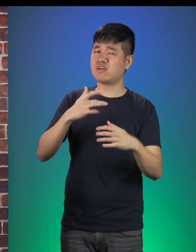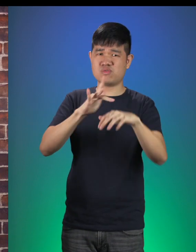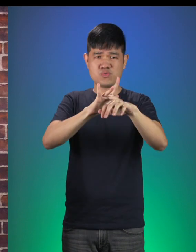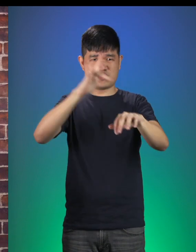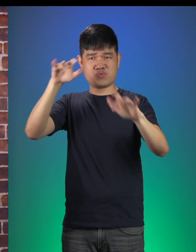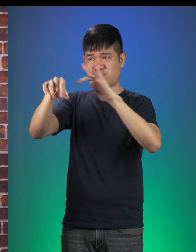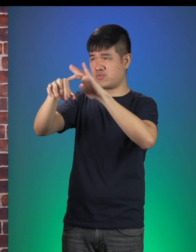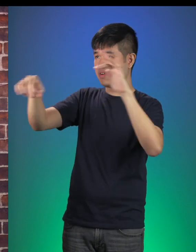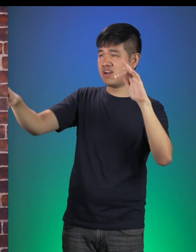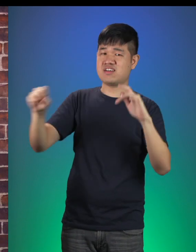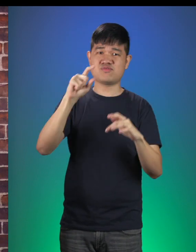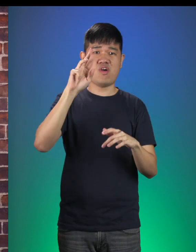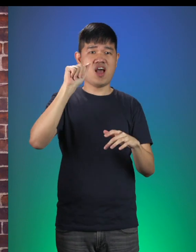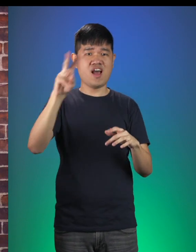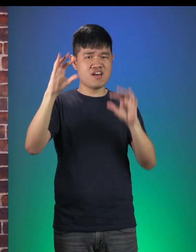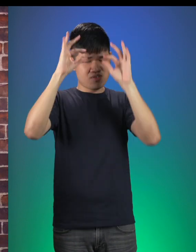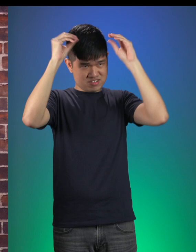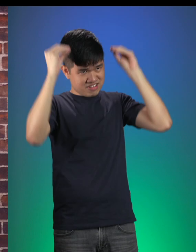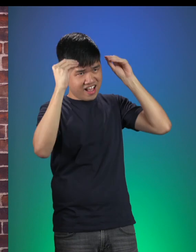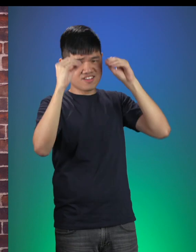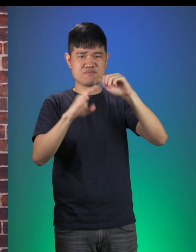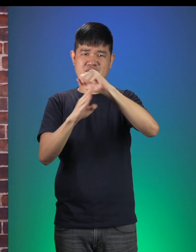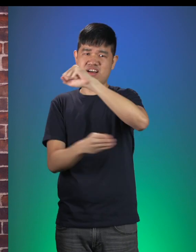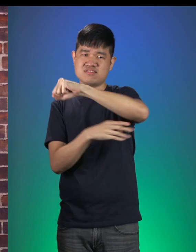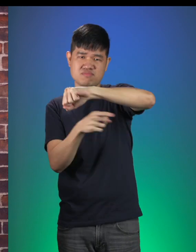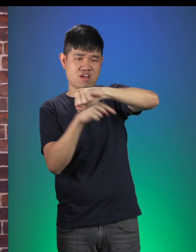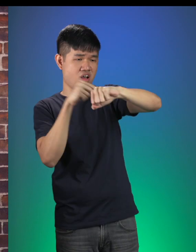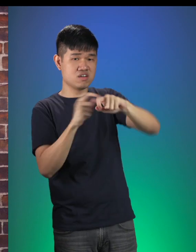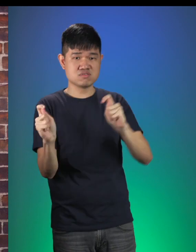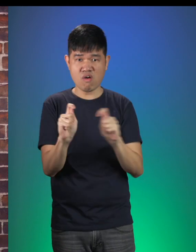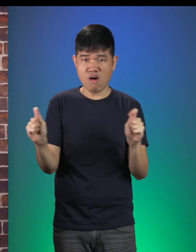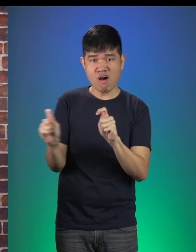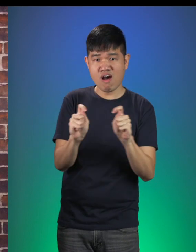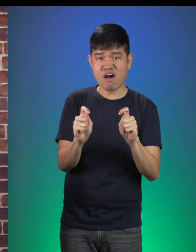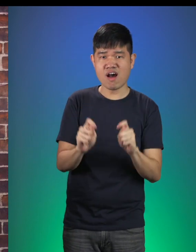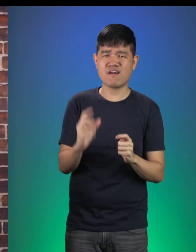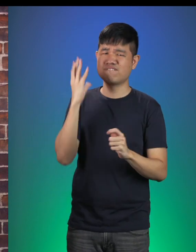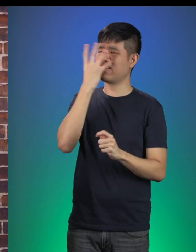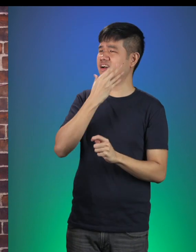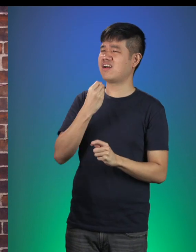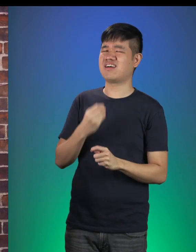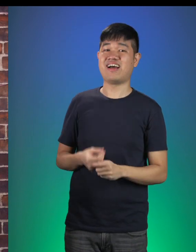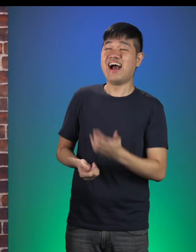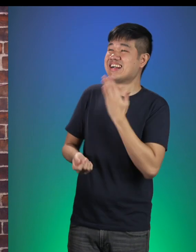Straw hats, straw bags, wooden toys! It’s beautiful! Pig 1: Thank you Little Red!